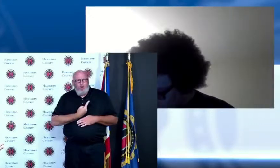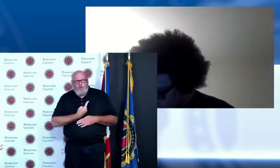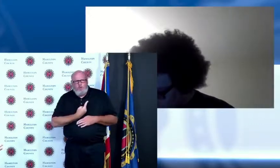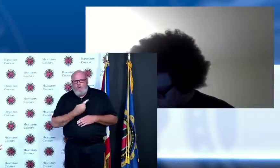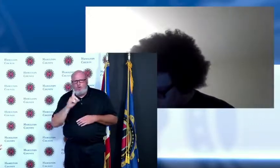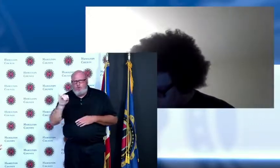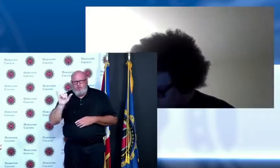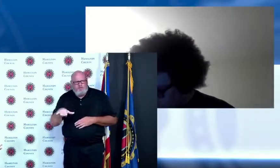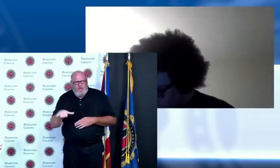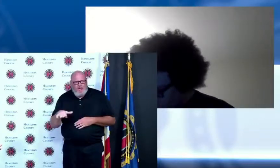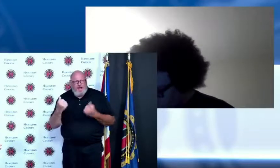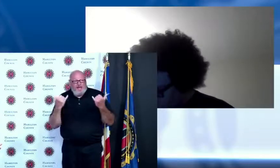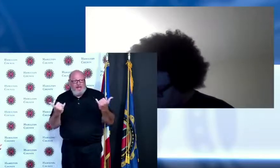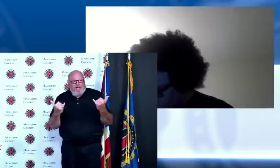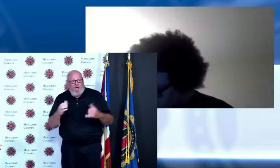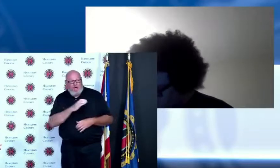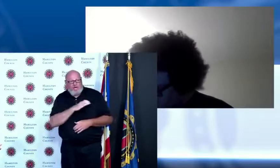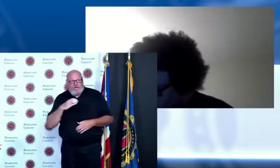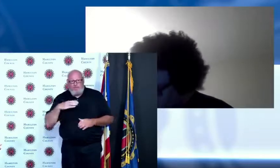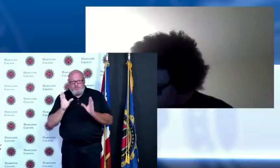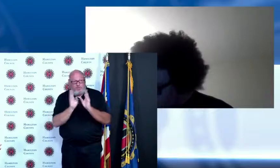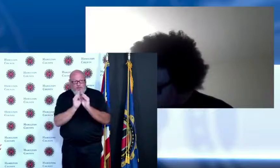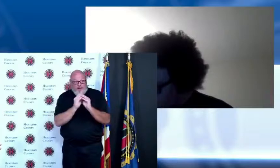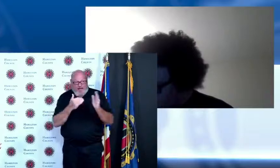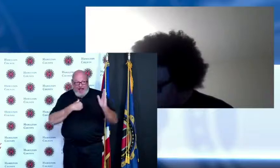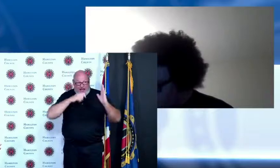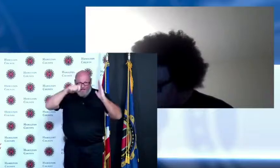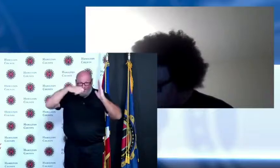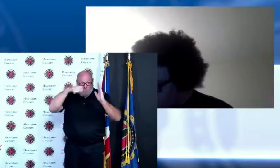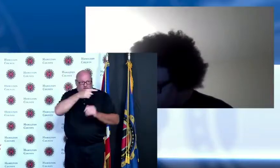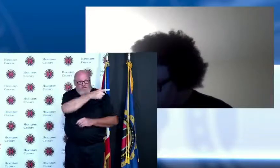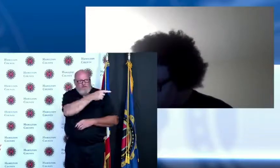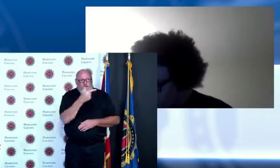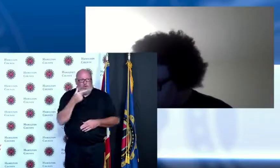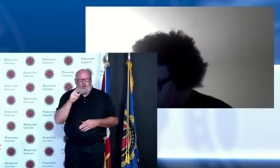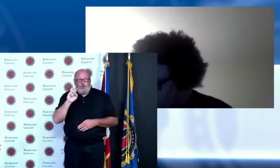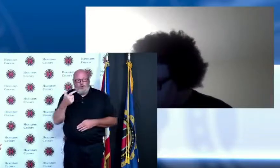once a month to provide us with the health updates to make sure that we're all up to speed